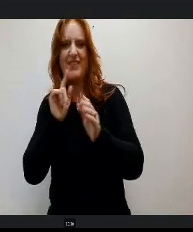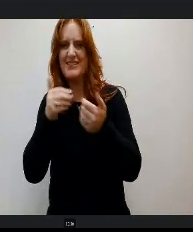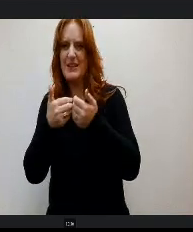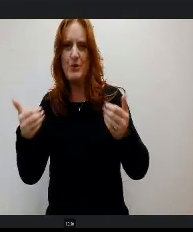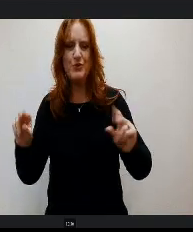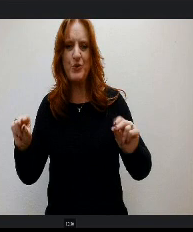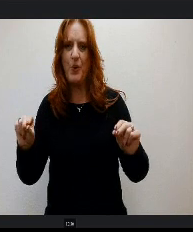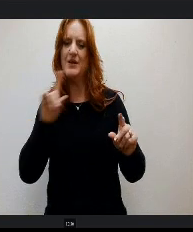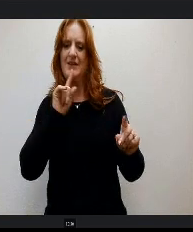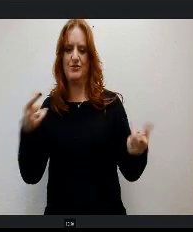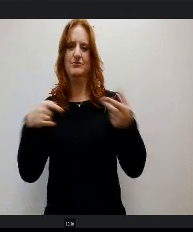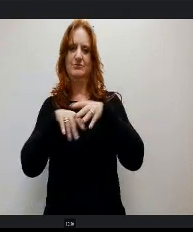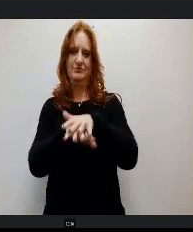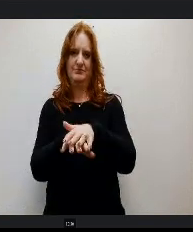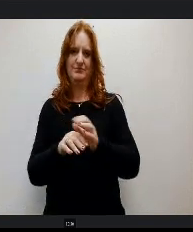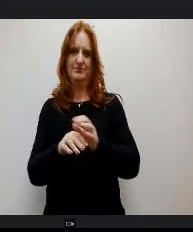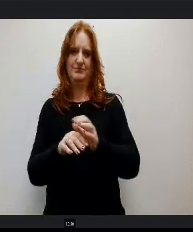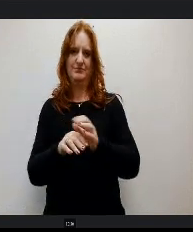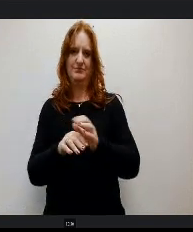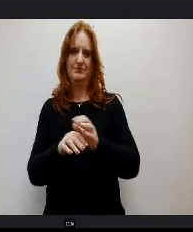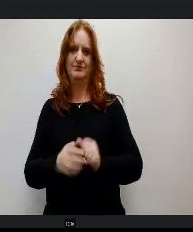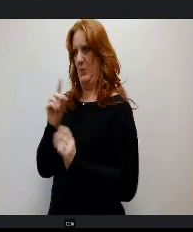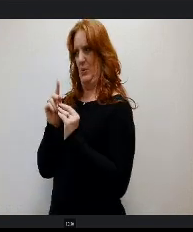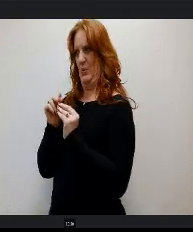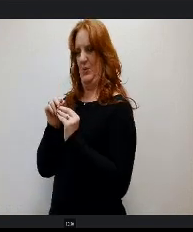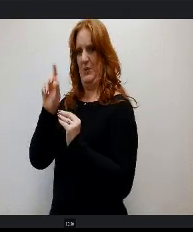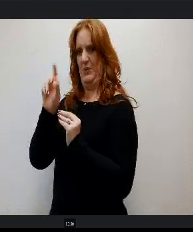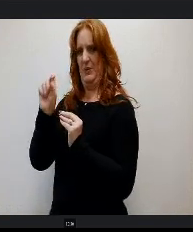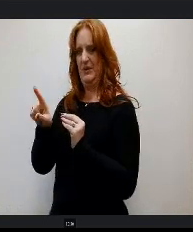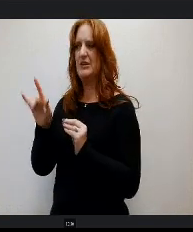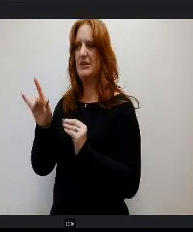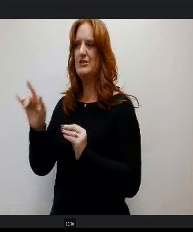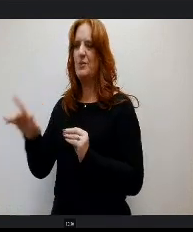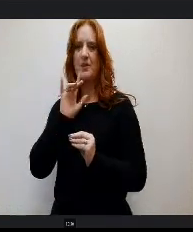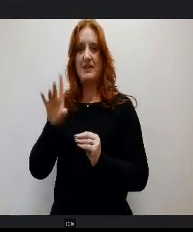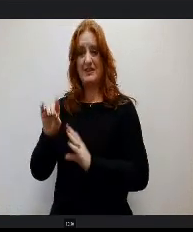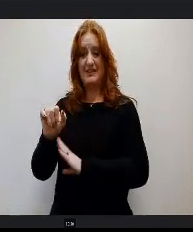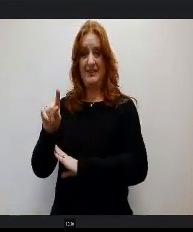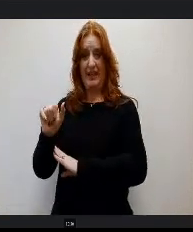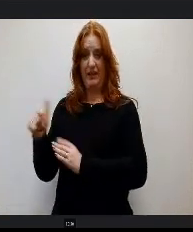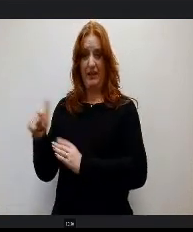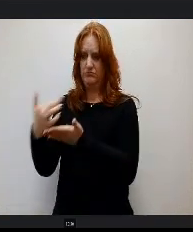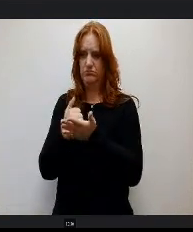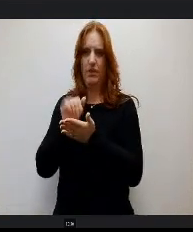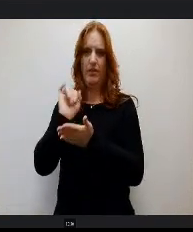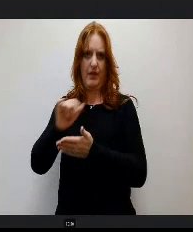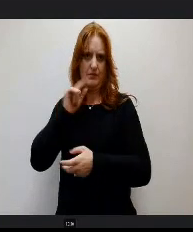Sorry, one more question so capturing this data is always the hard part, right? So are we